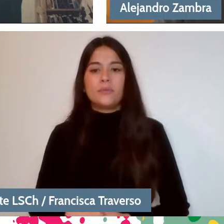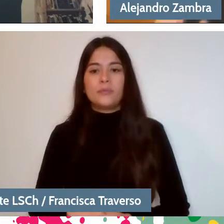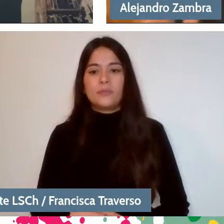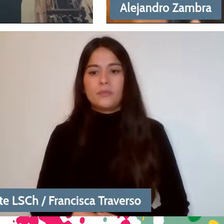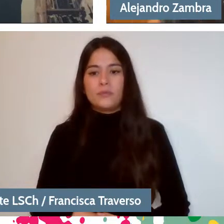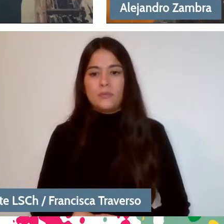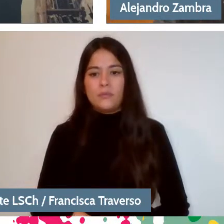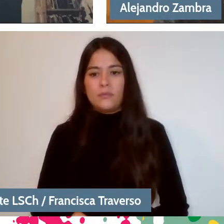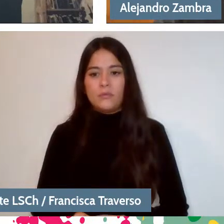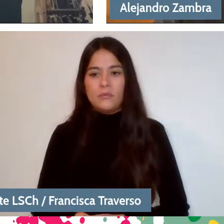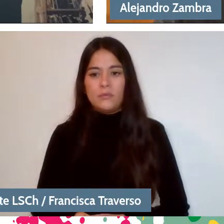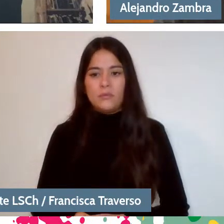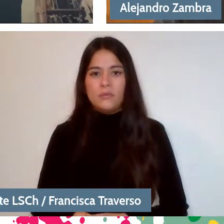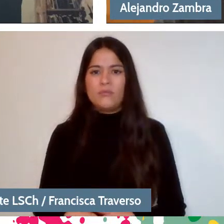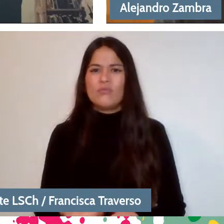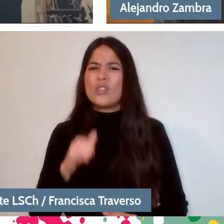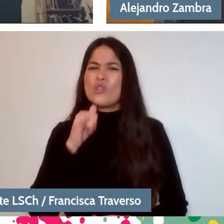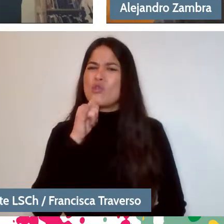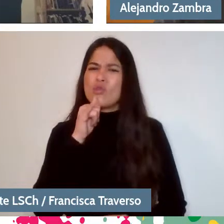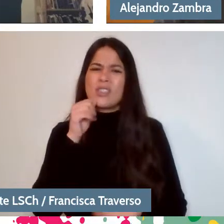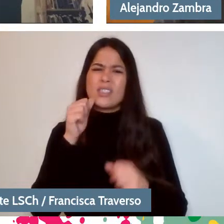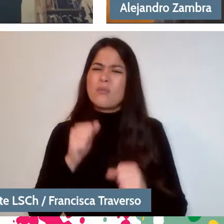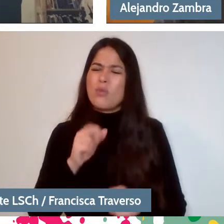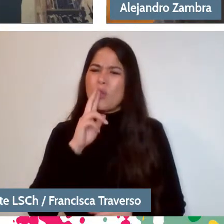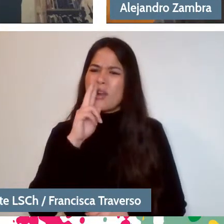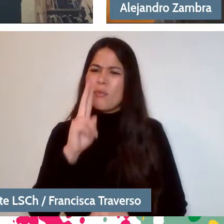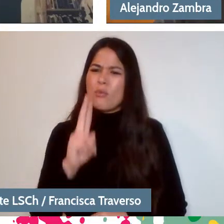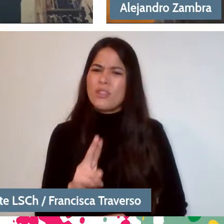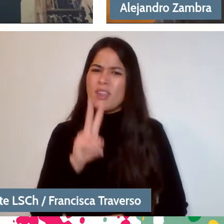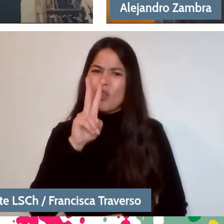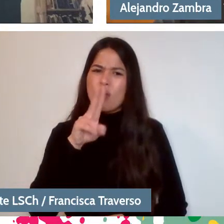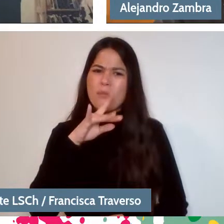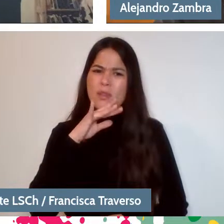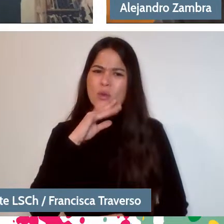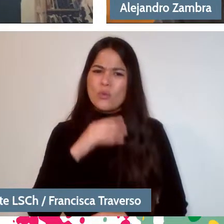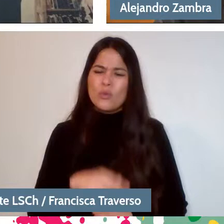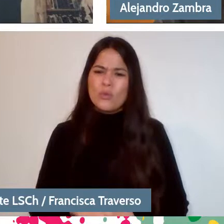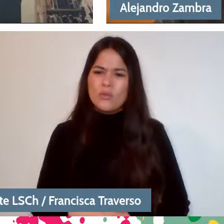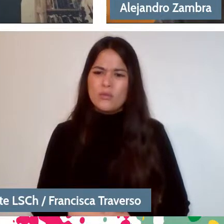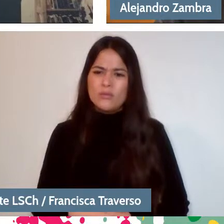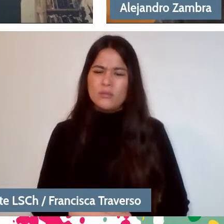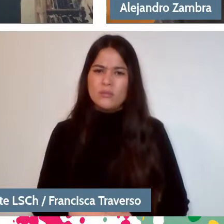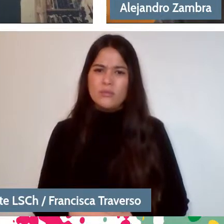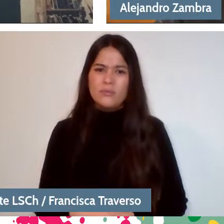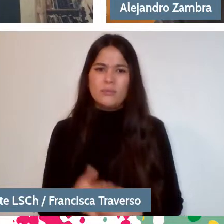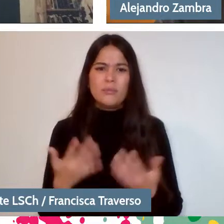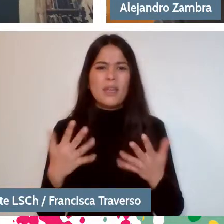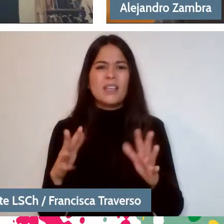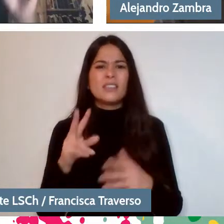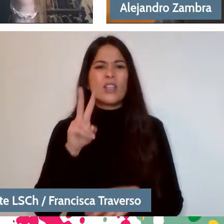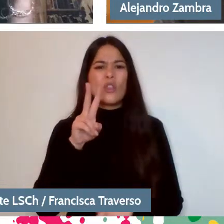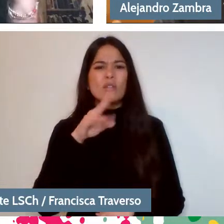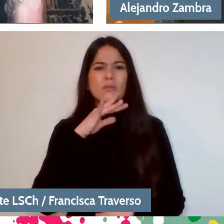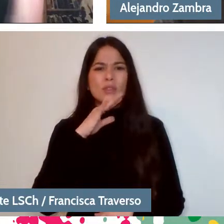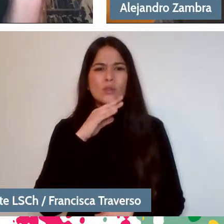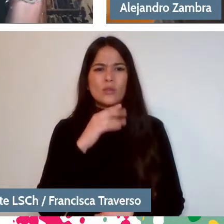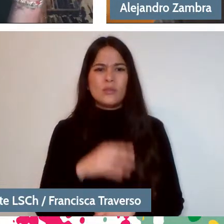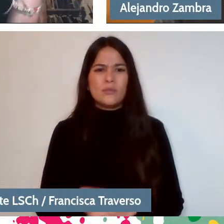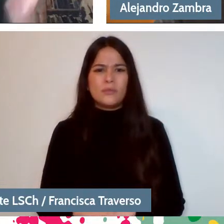Damn, I don't know if I can answer something like that in two minutes because it seems like there are two minutes left. But a... -This is live television.